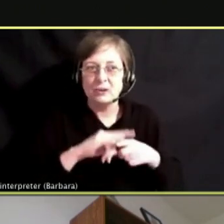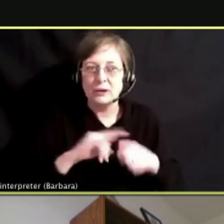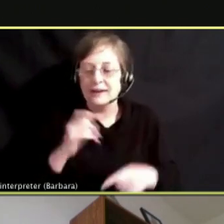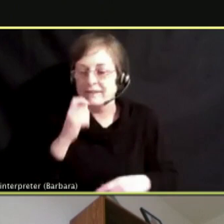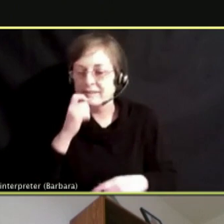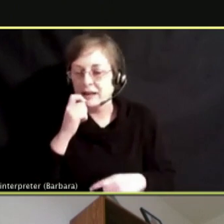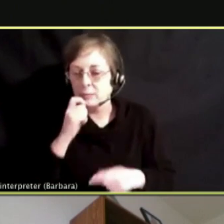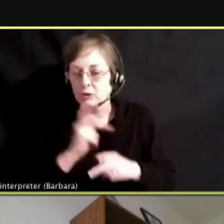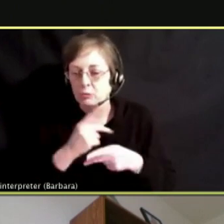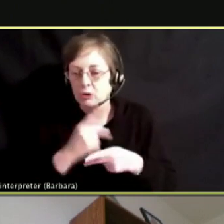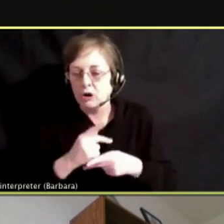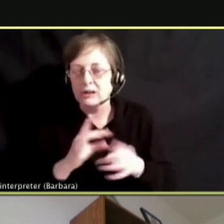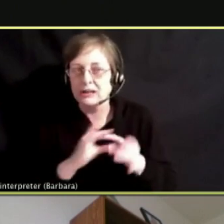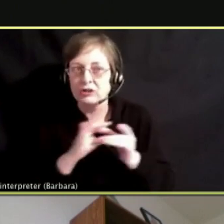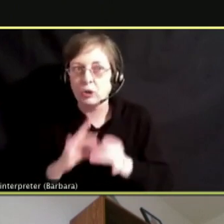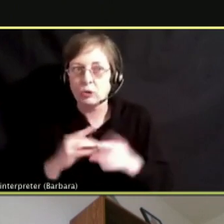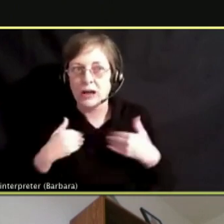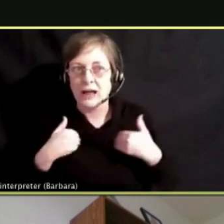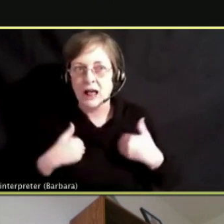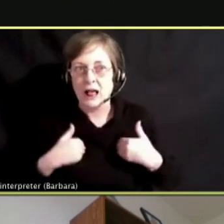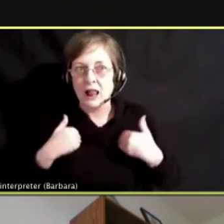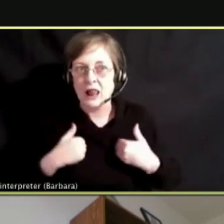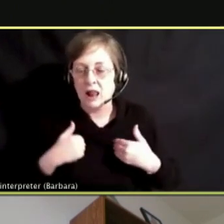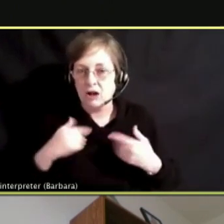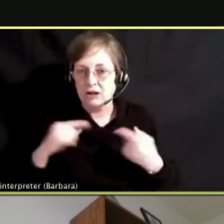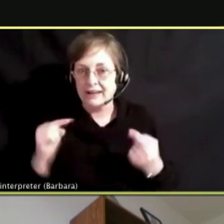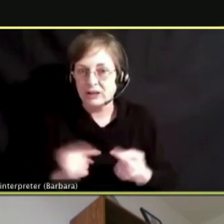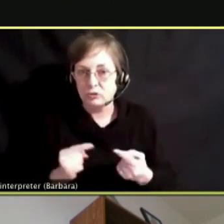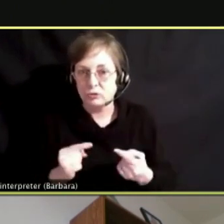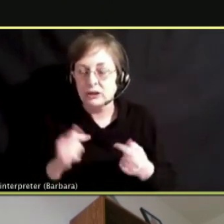INJURY AND IT CAN HAPPEN WITH PRETTY MUCH ANY TYPE OF PRODUCT.